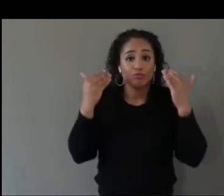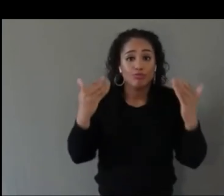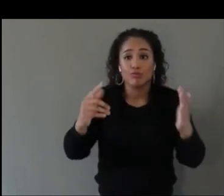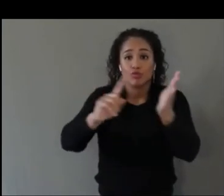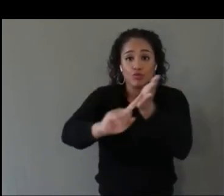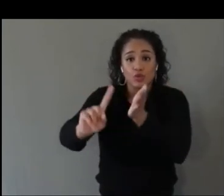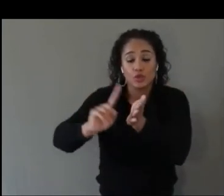and actually validate.